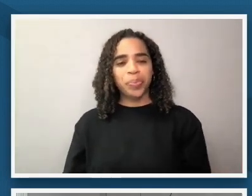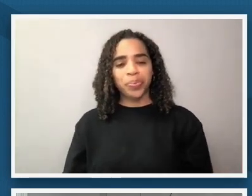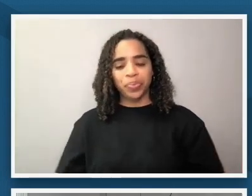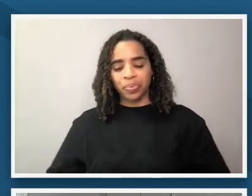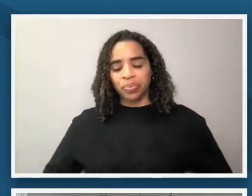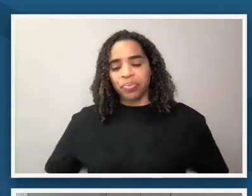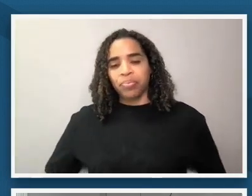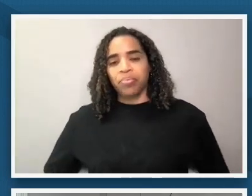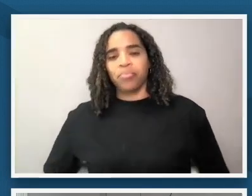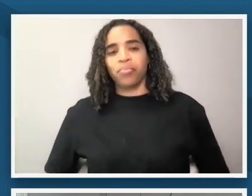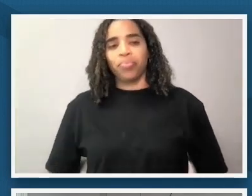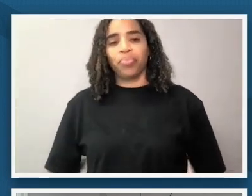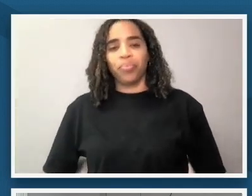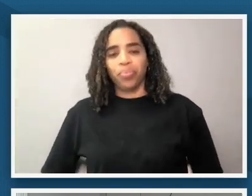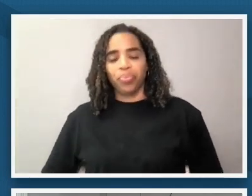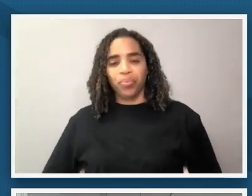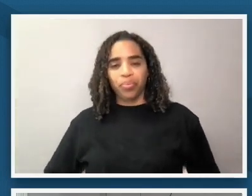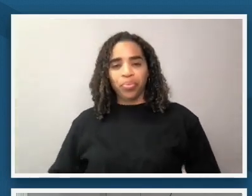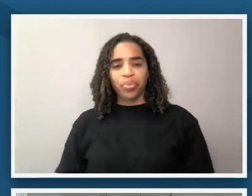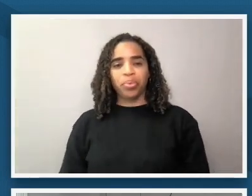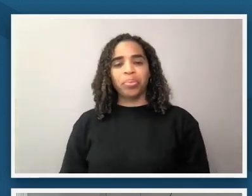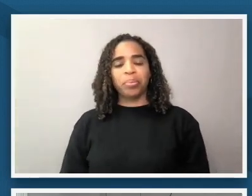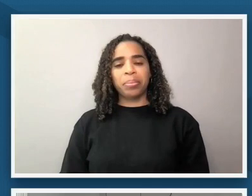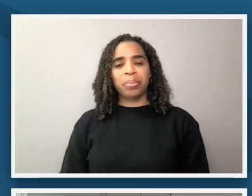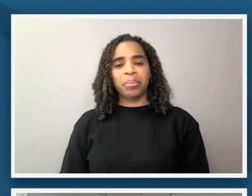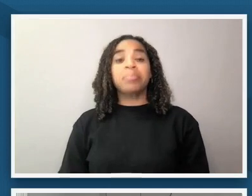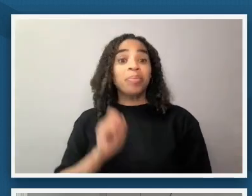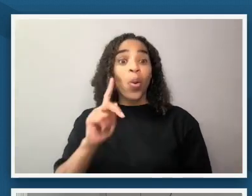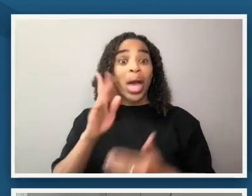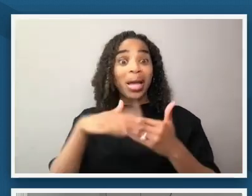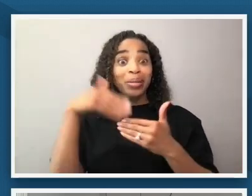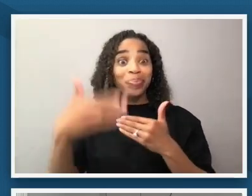let's keep walking along this path will you slide